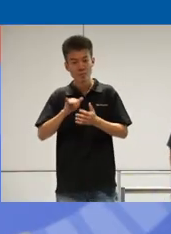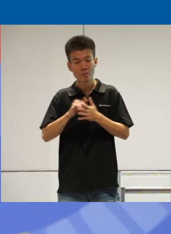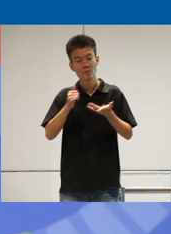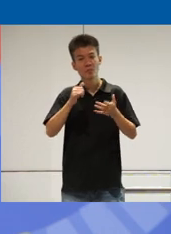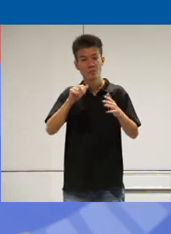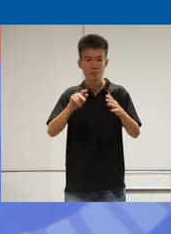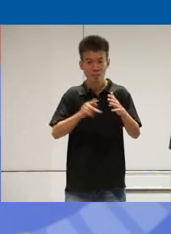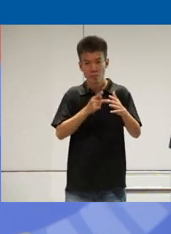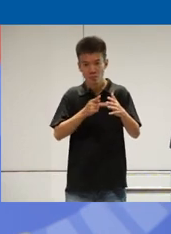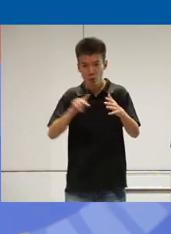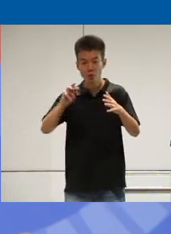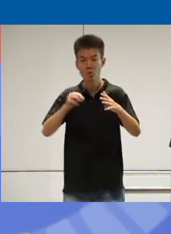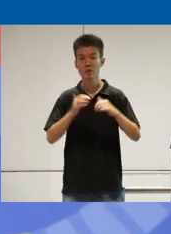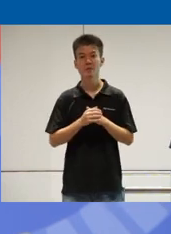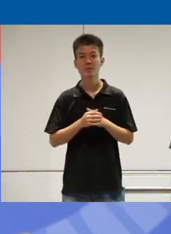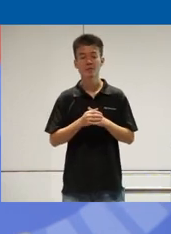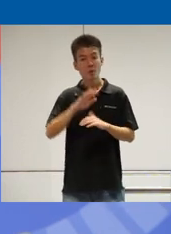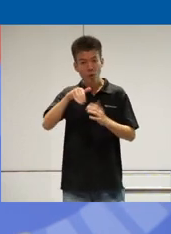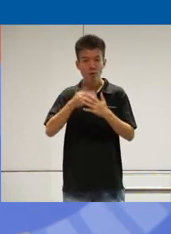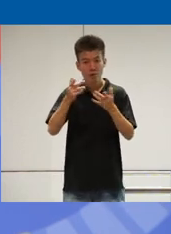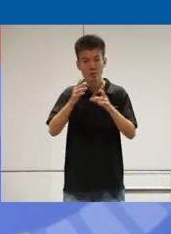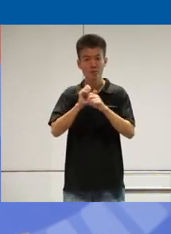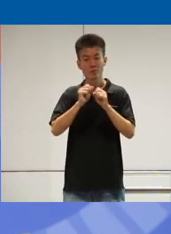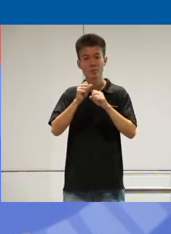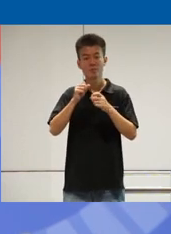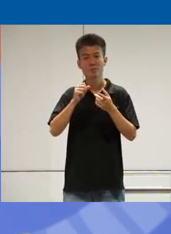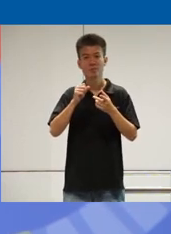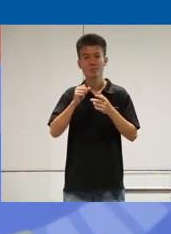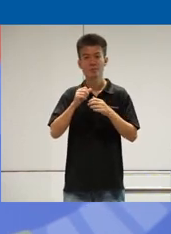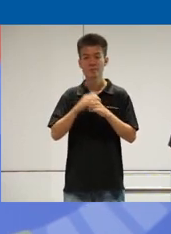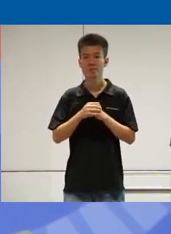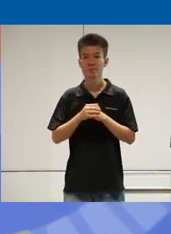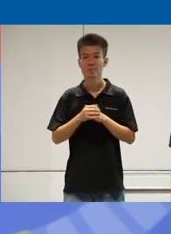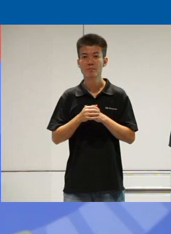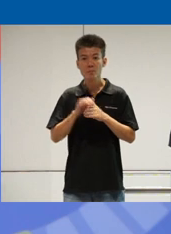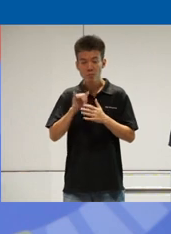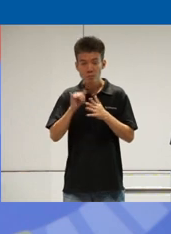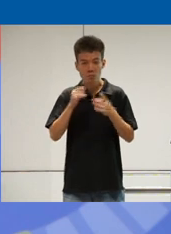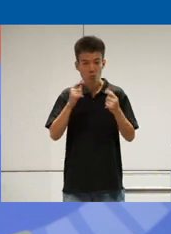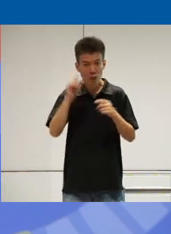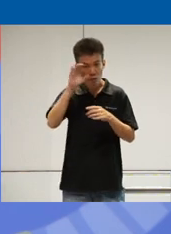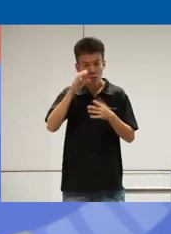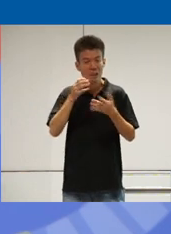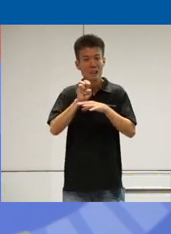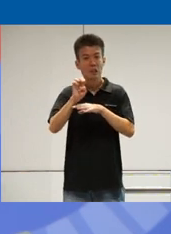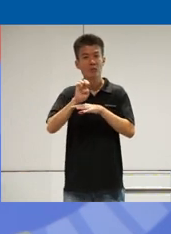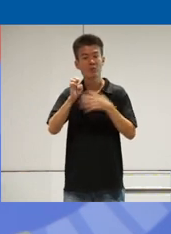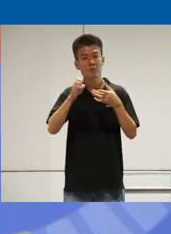yes so uh all of you got w all right so yeah you know trying to find effective and concise ways